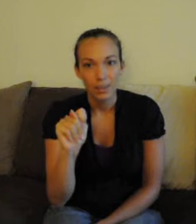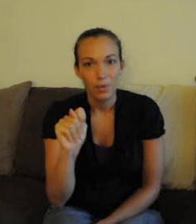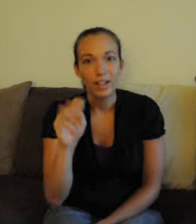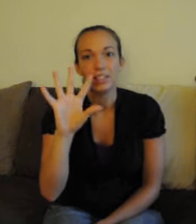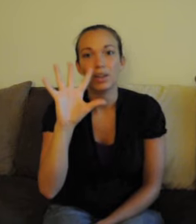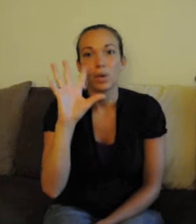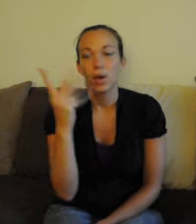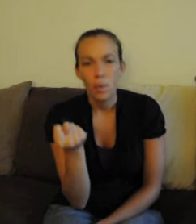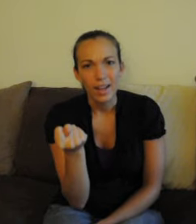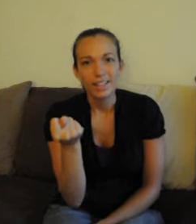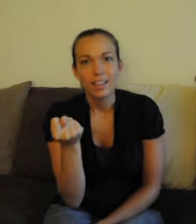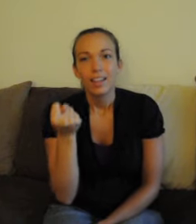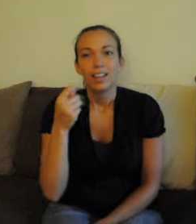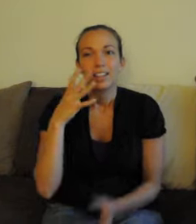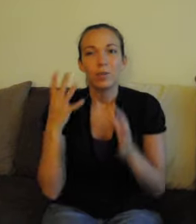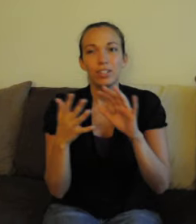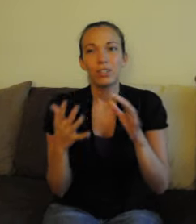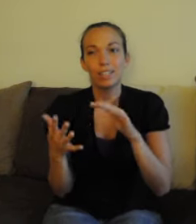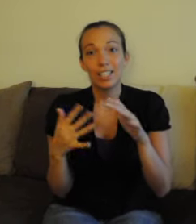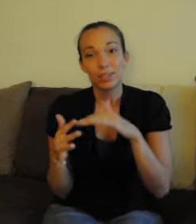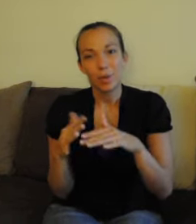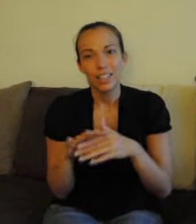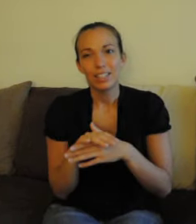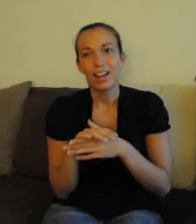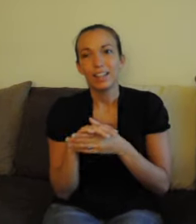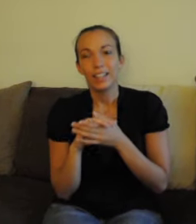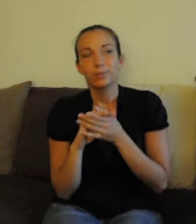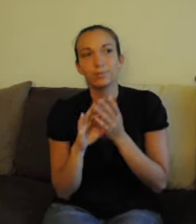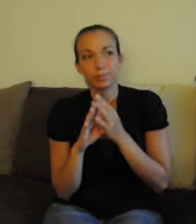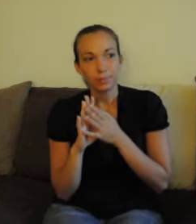"What" now when you use this what it's not like